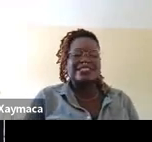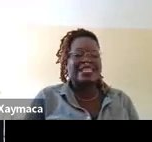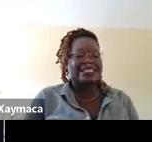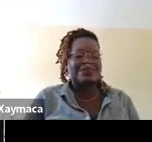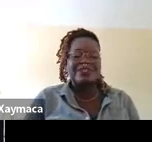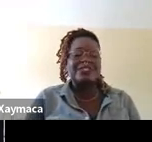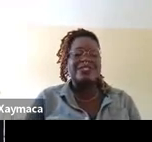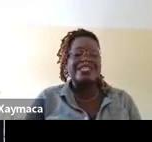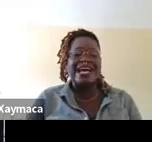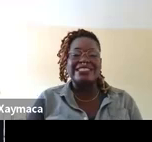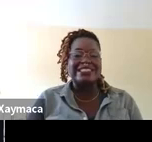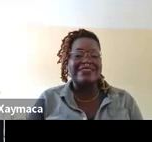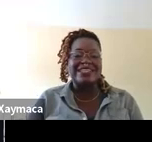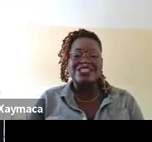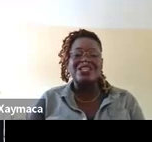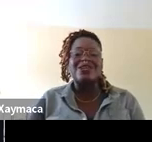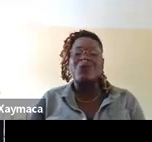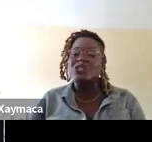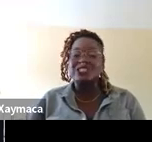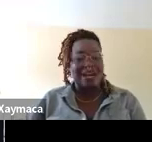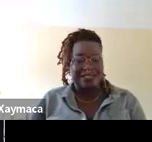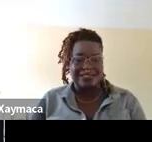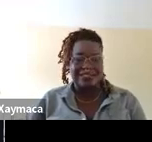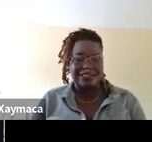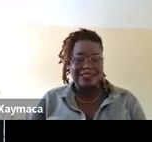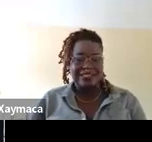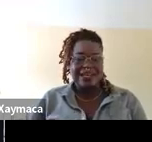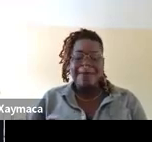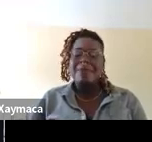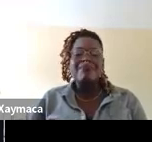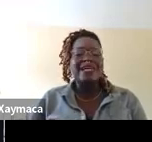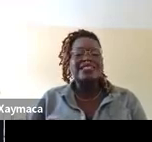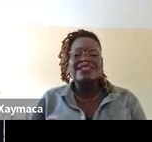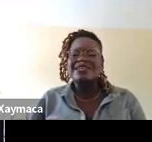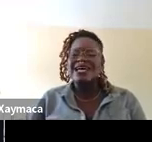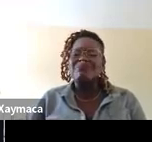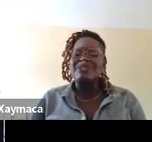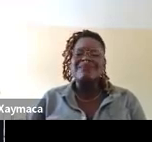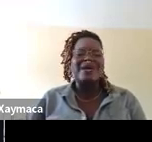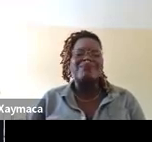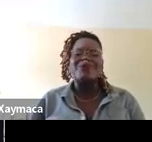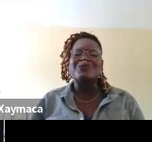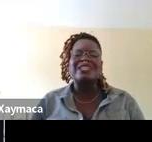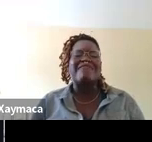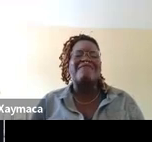is as liberatory as desegregation was not, bomb my shelter and break my bones